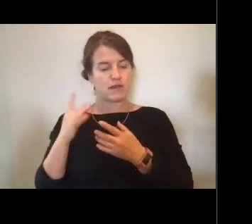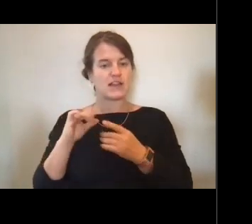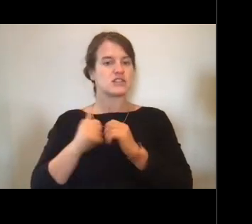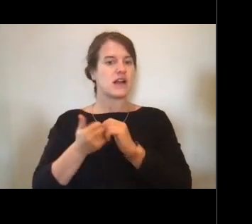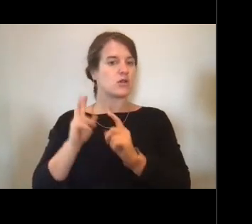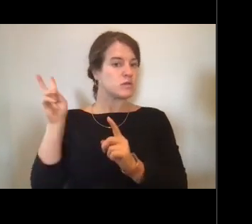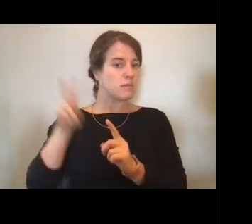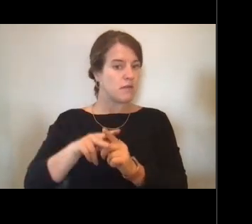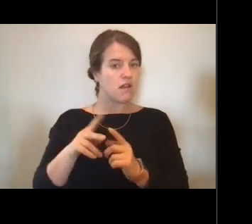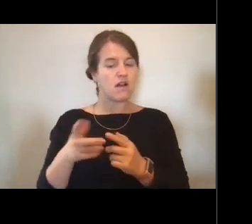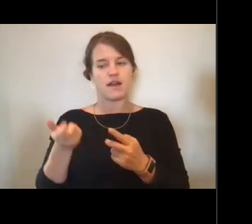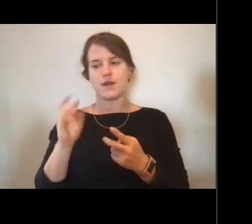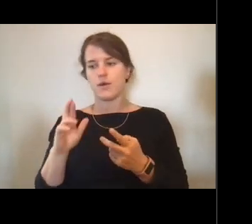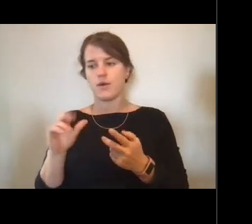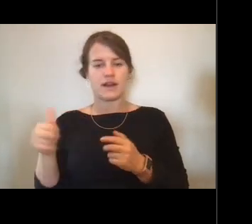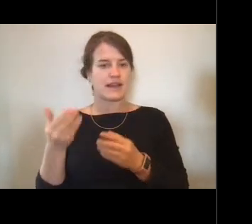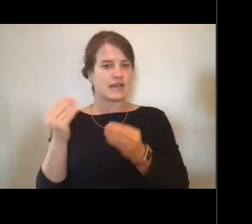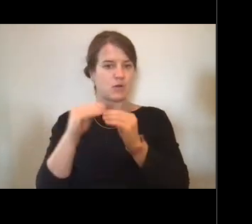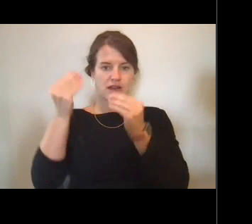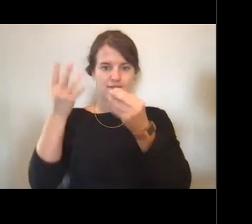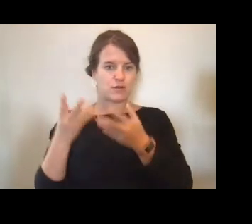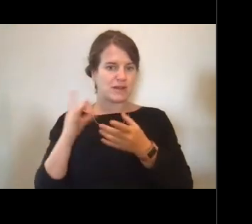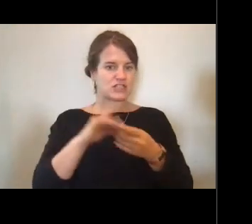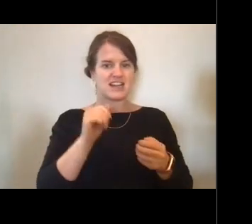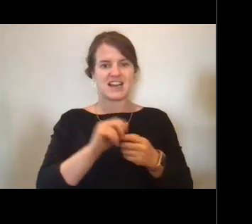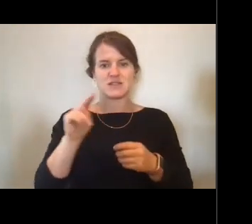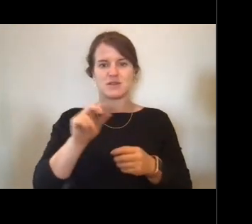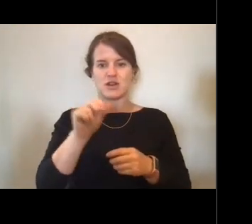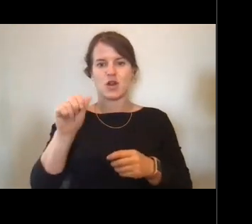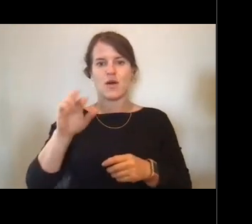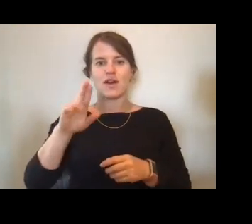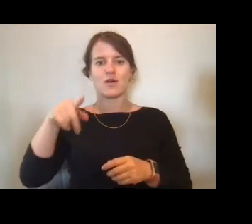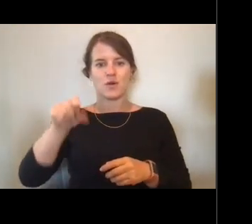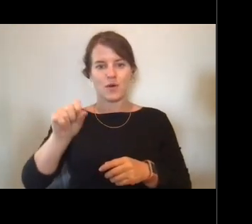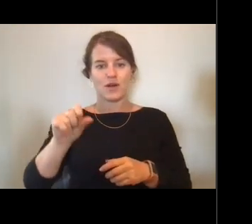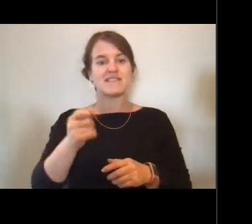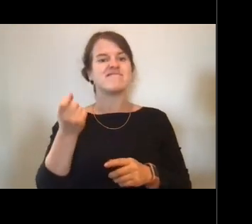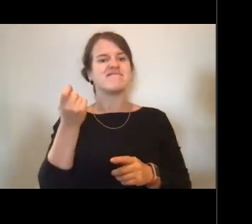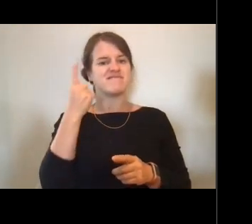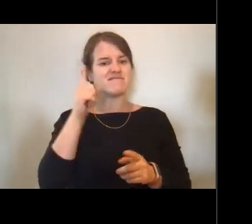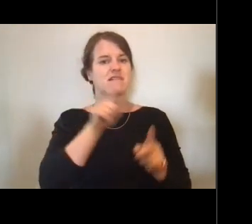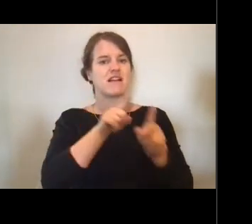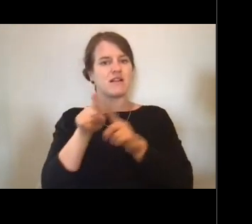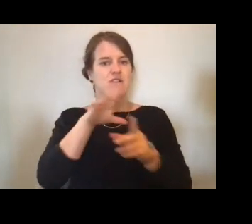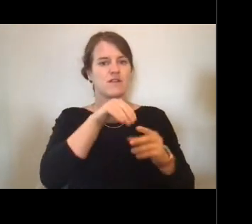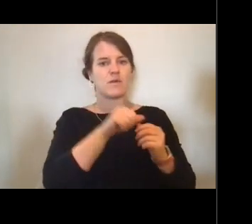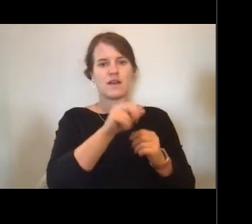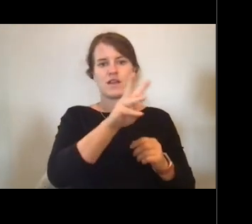or any more information about the NOAA Corps. And I believe these links will also be on the NOAA Live website as well.